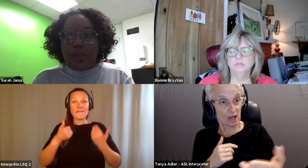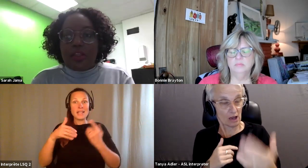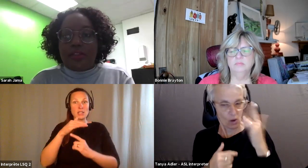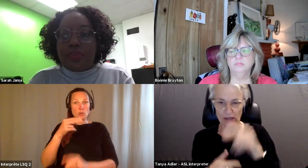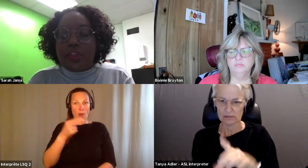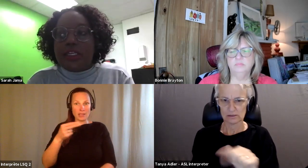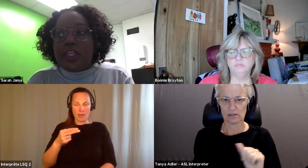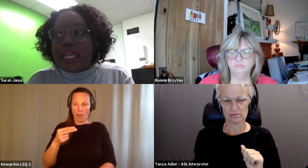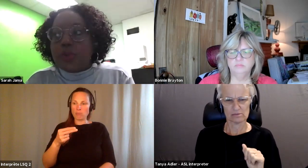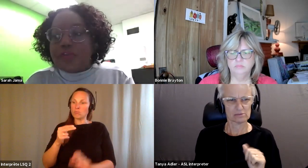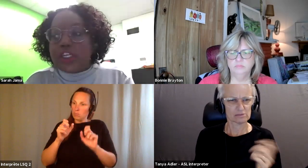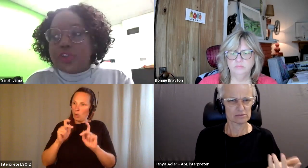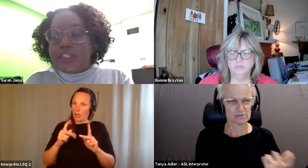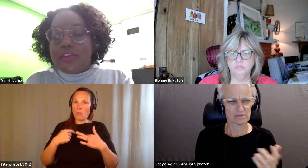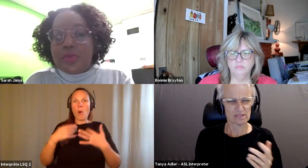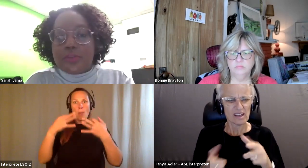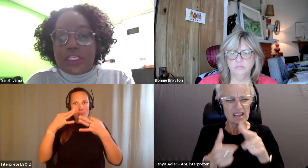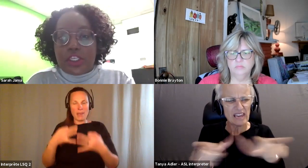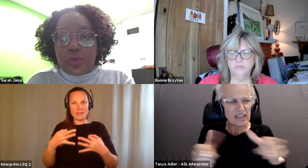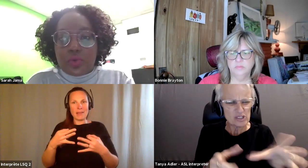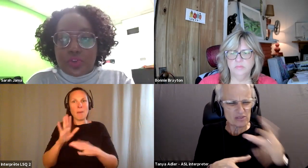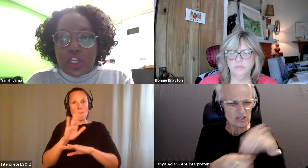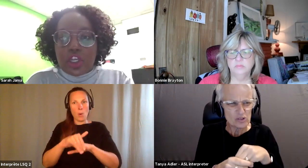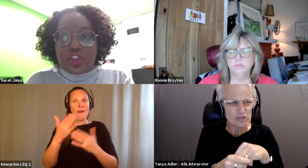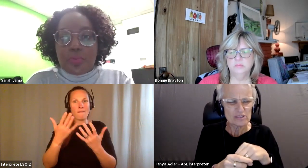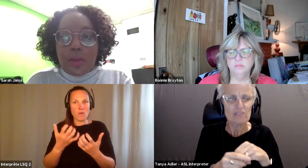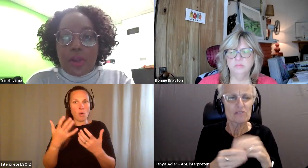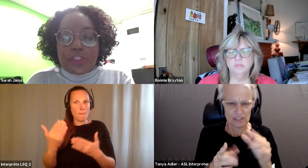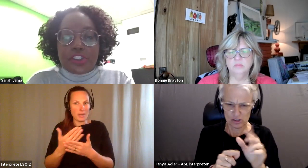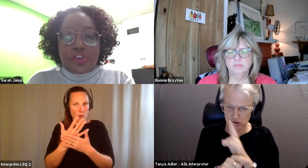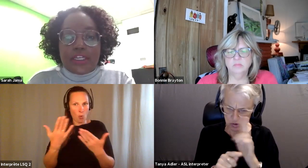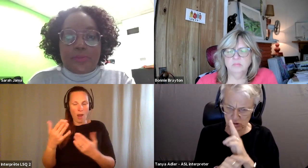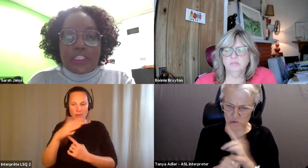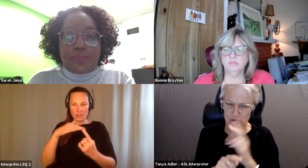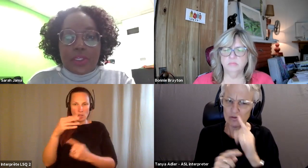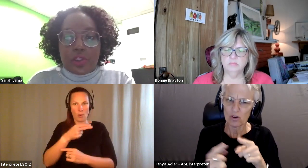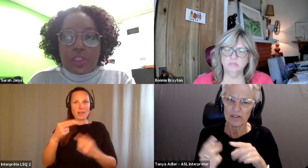Sarah Jama: It the the language of insensitivity was being used to prop up this eugenics please fill.